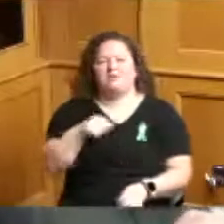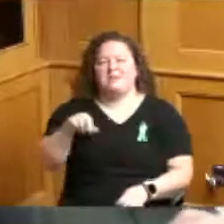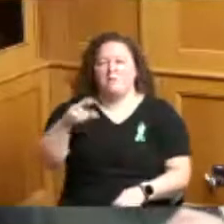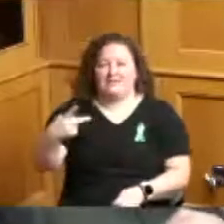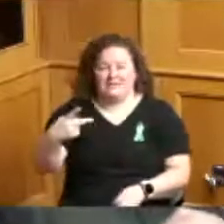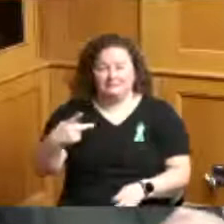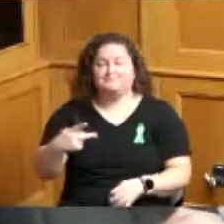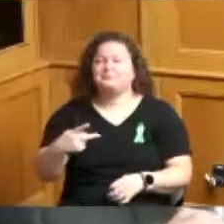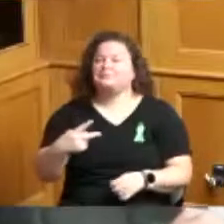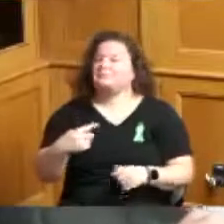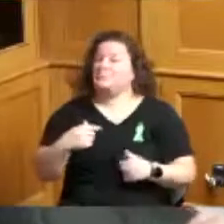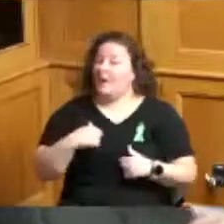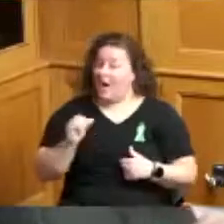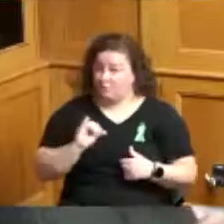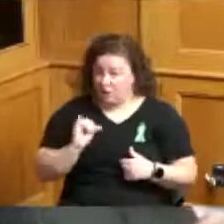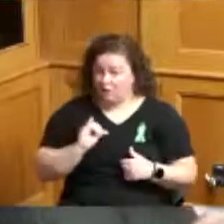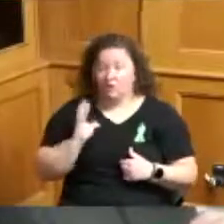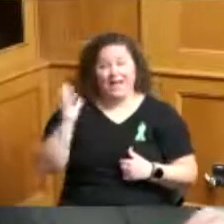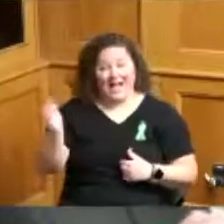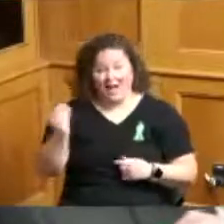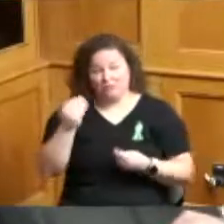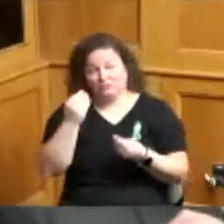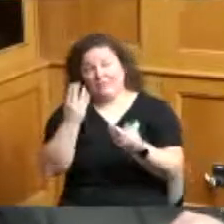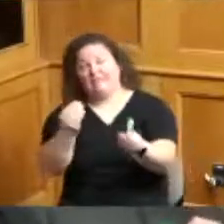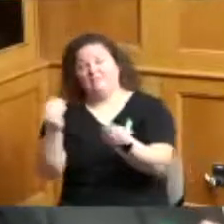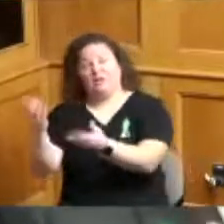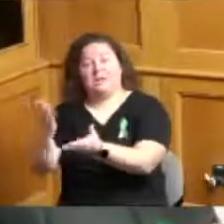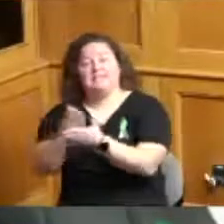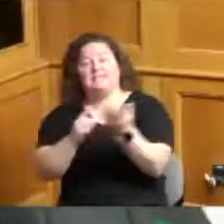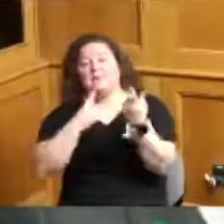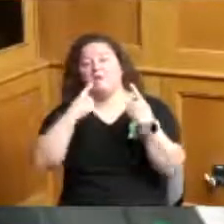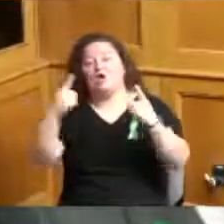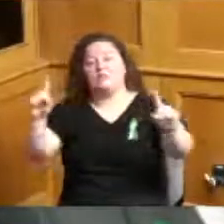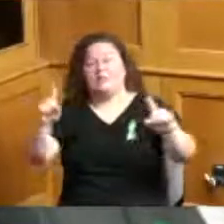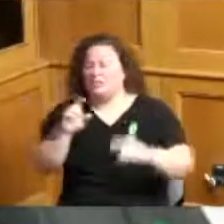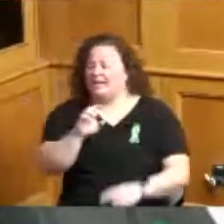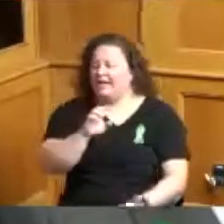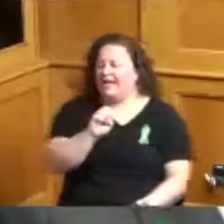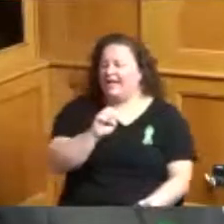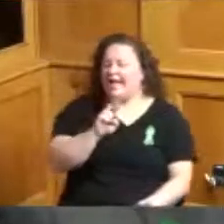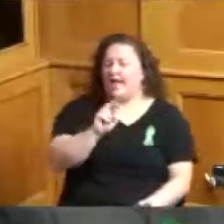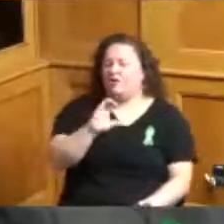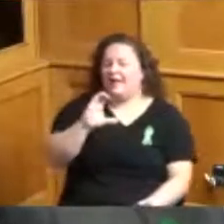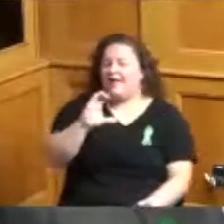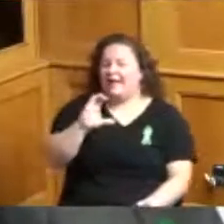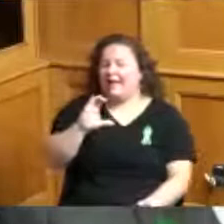proclamations in the last week Eric Beck and I and Eric is always at these meetings and today he's